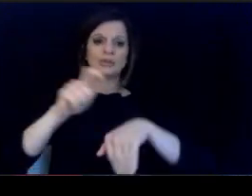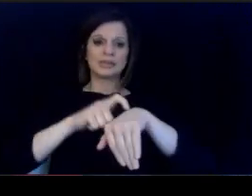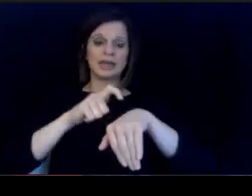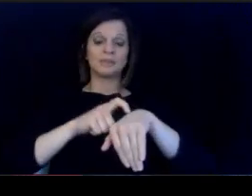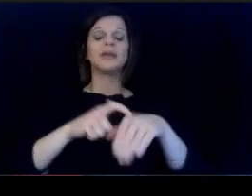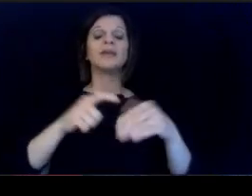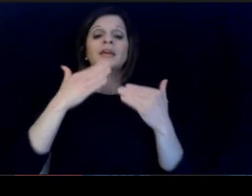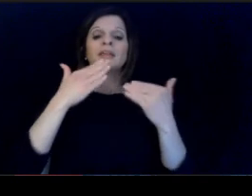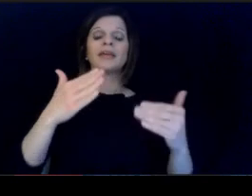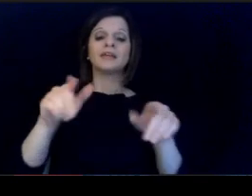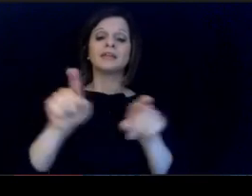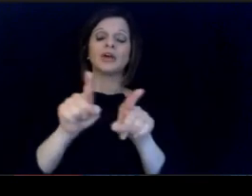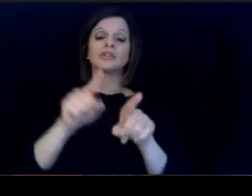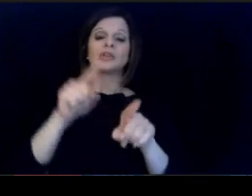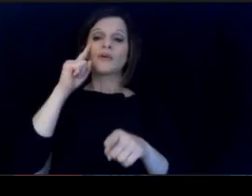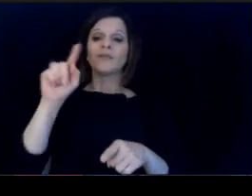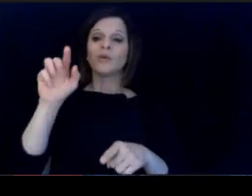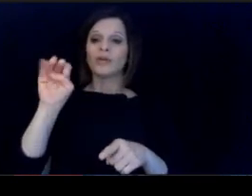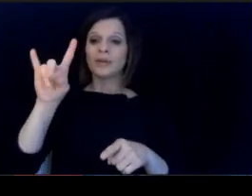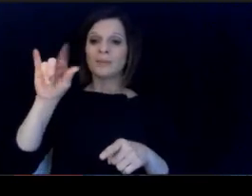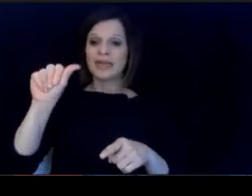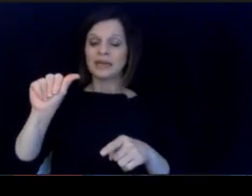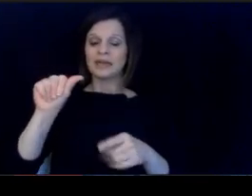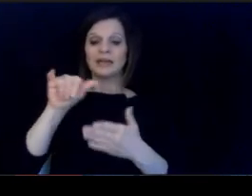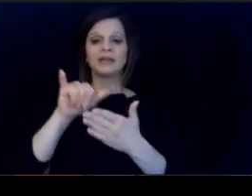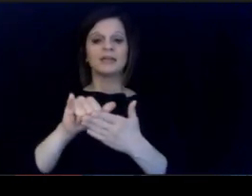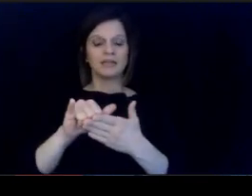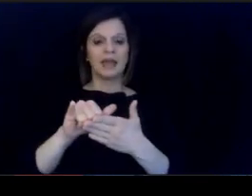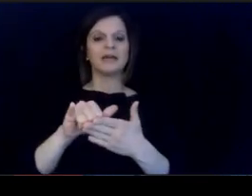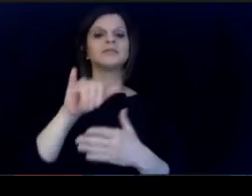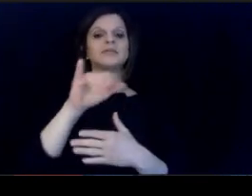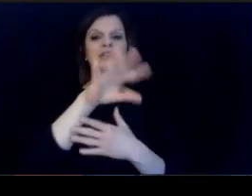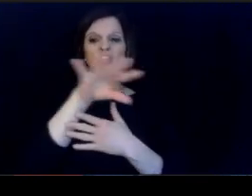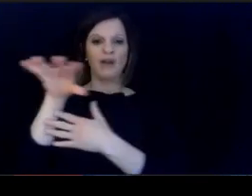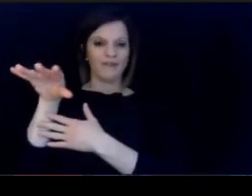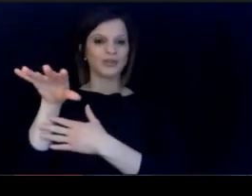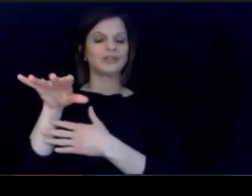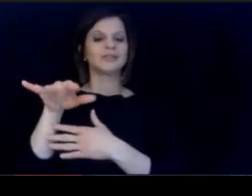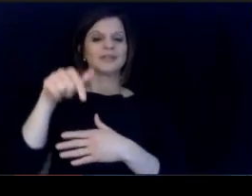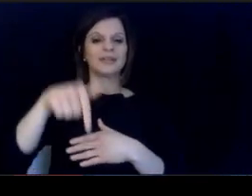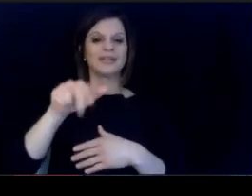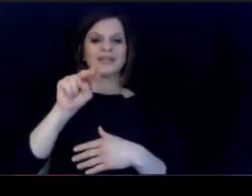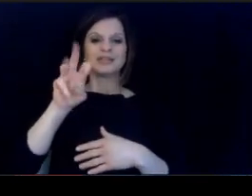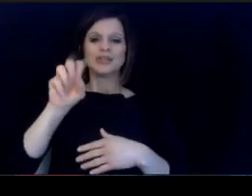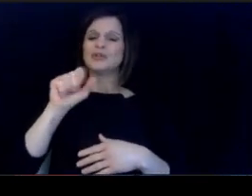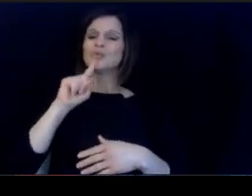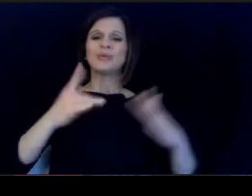Participation in this. Thanks also to the media that. helped us cover this. We're excited about this and think it's.